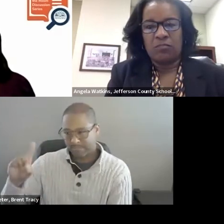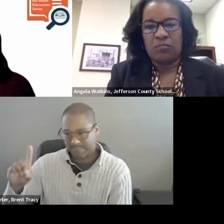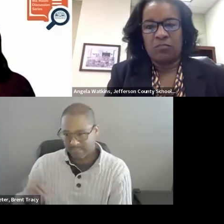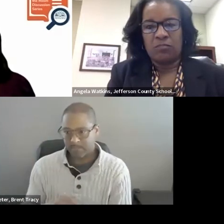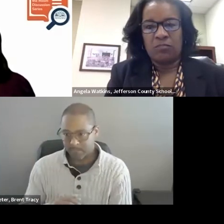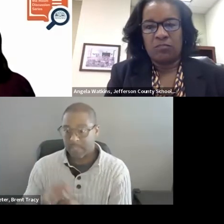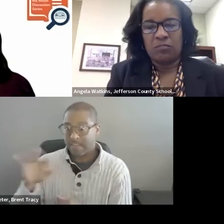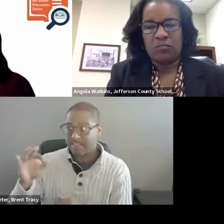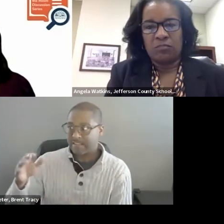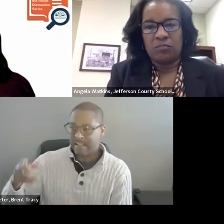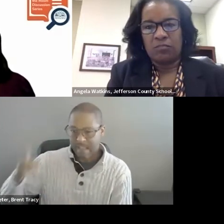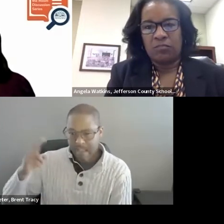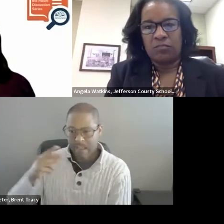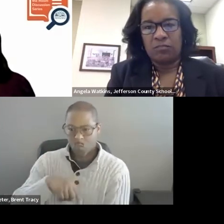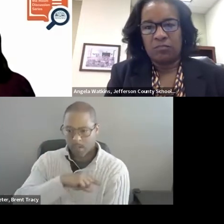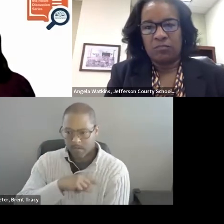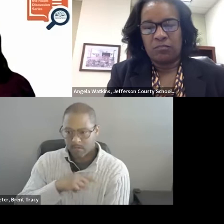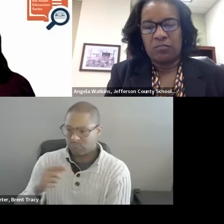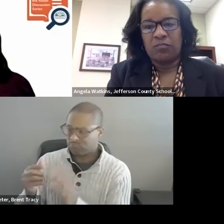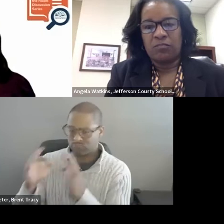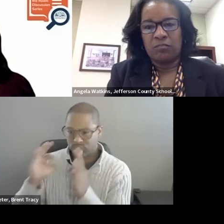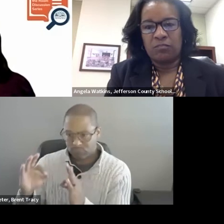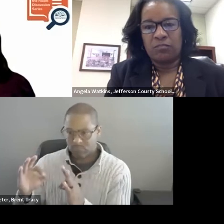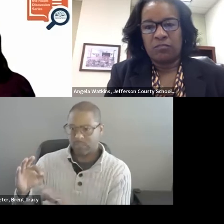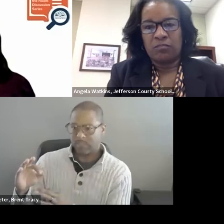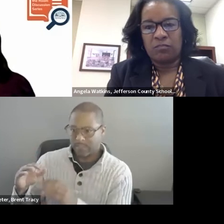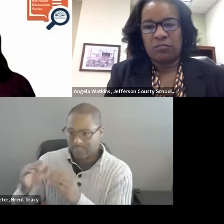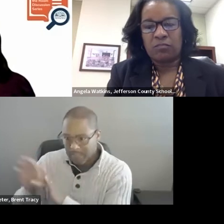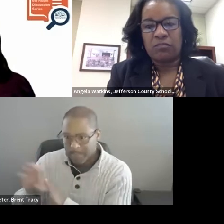content focused, active learning, coherence, sustained duration,